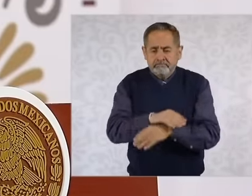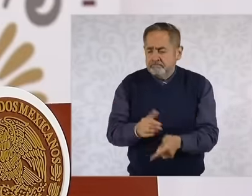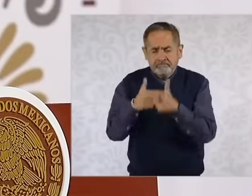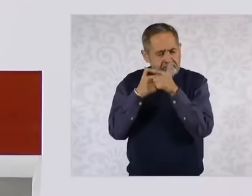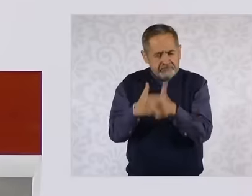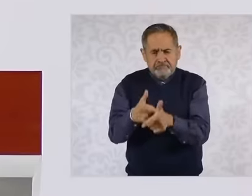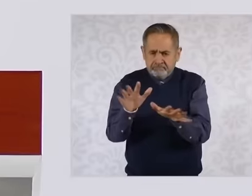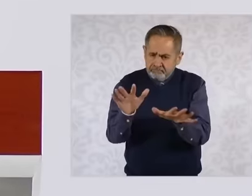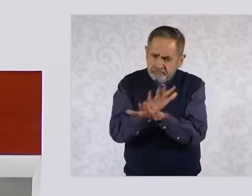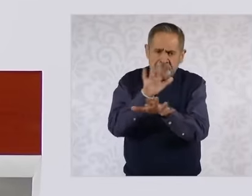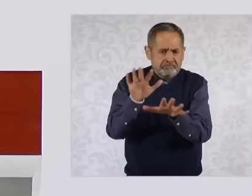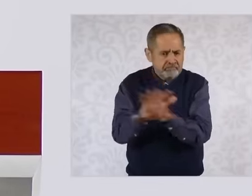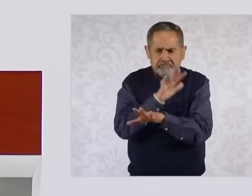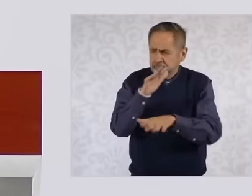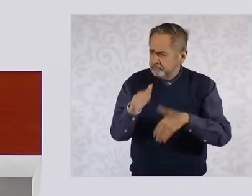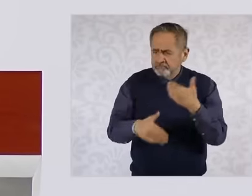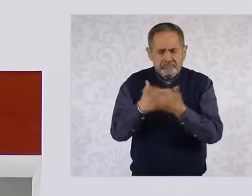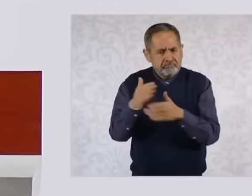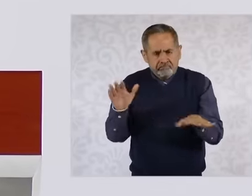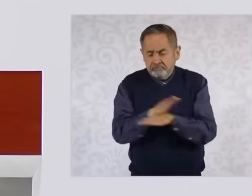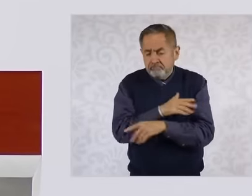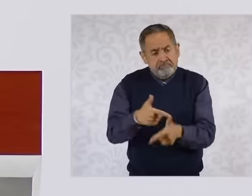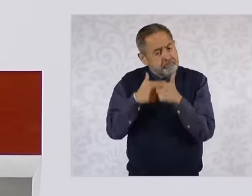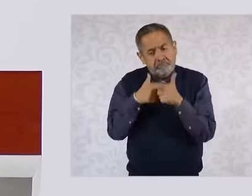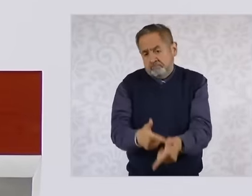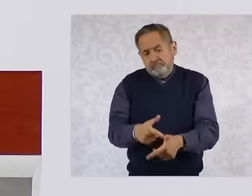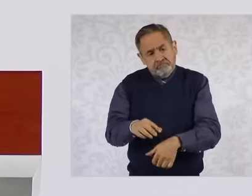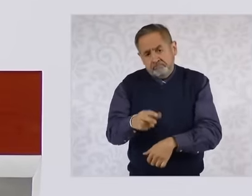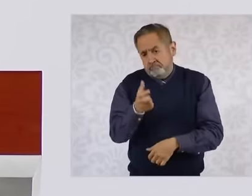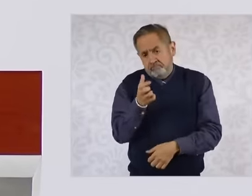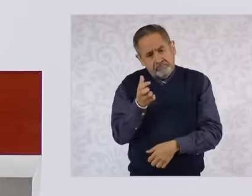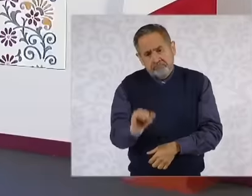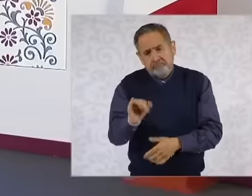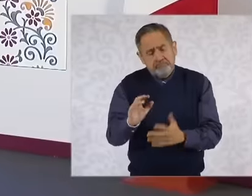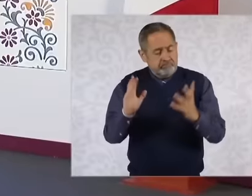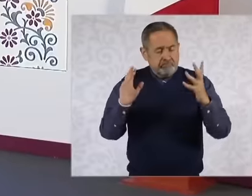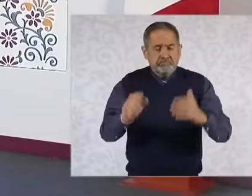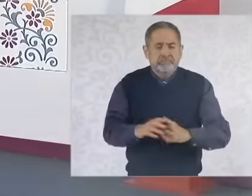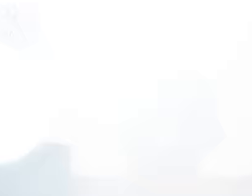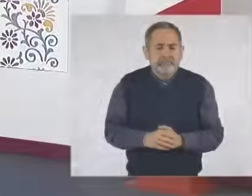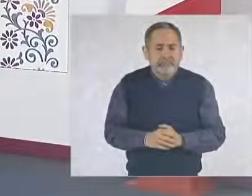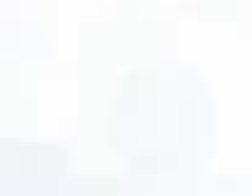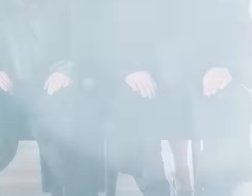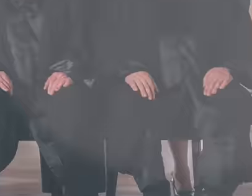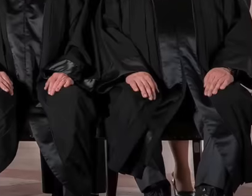Claudia Sha sent a very harsh message to this group of ministers and judges who without